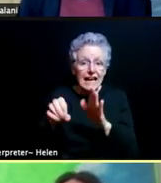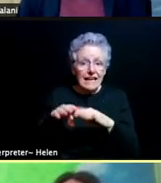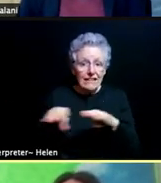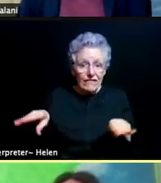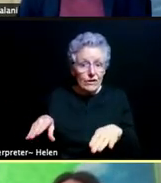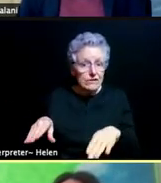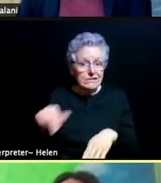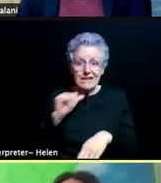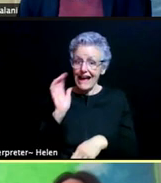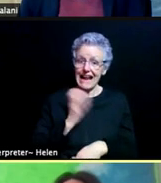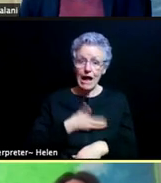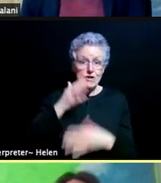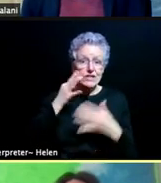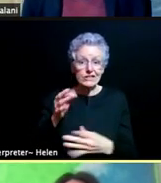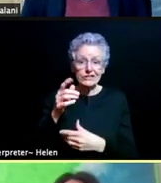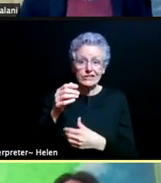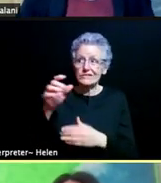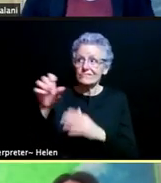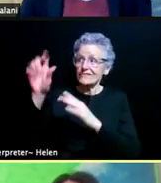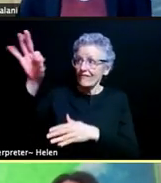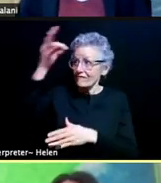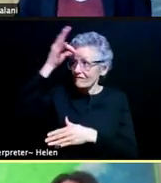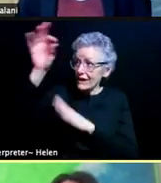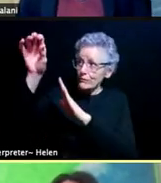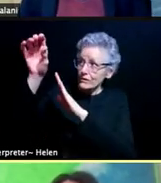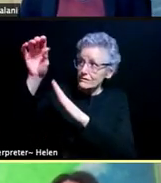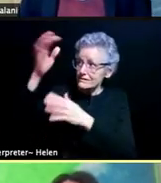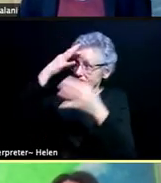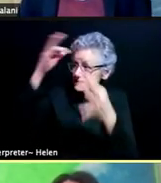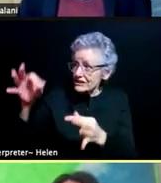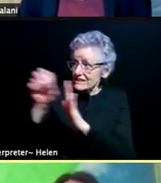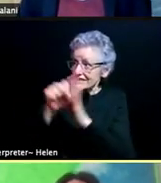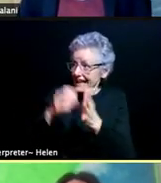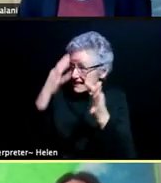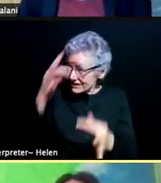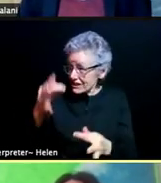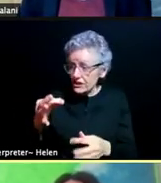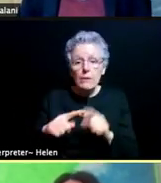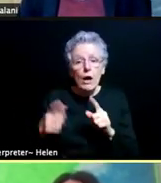We know that vaccine supply is being distributed to a lot of different entities.